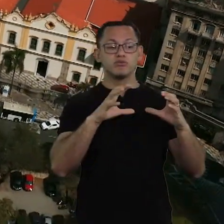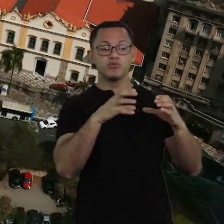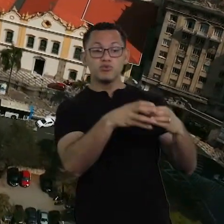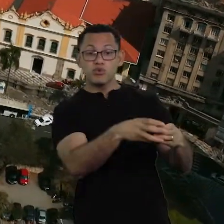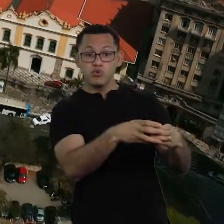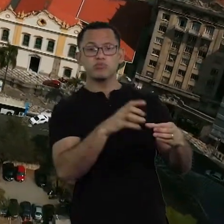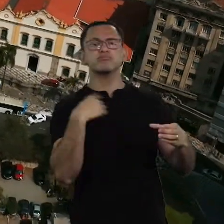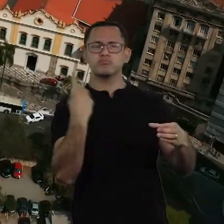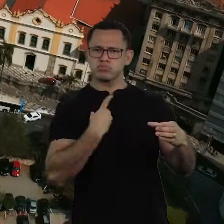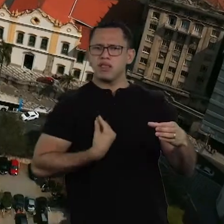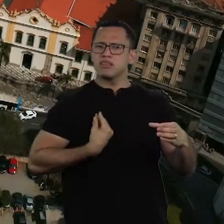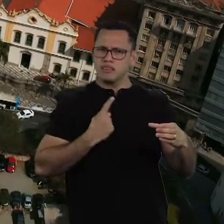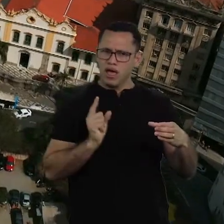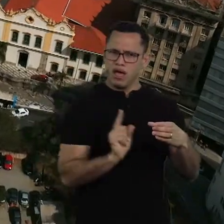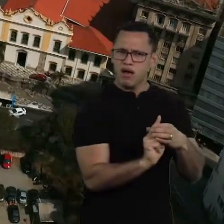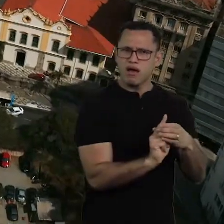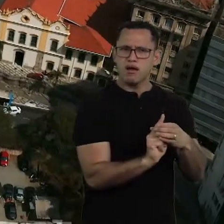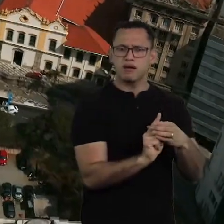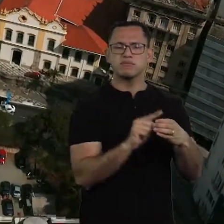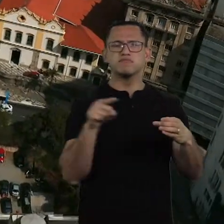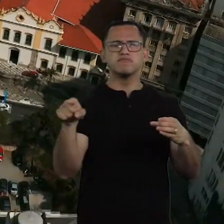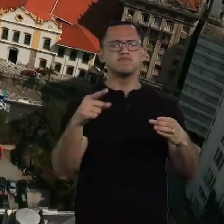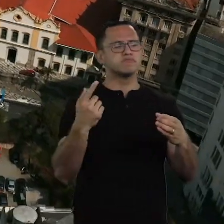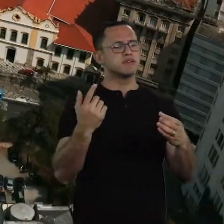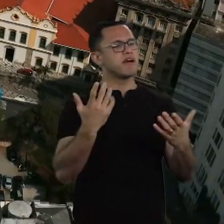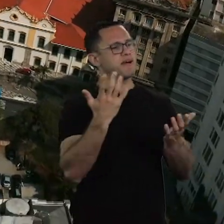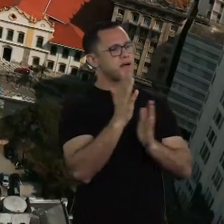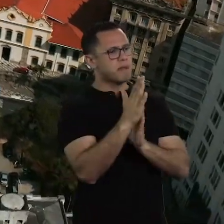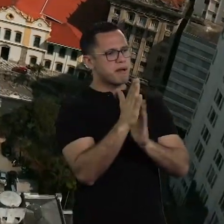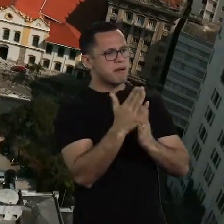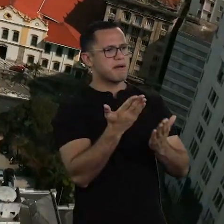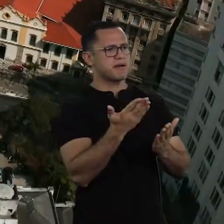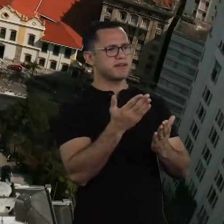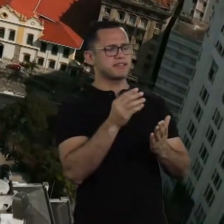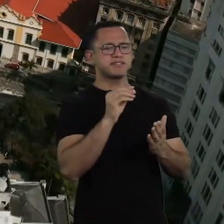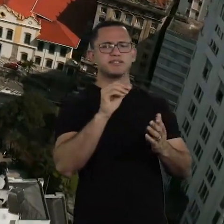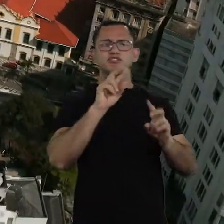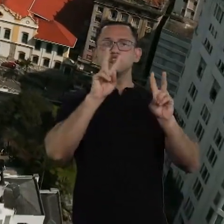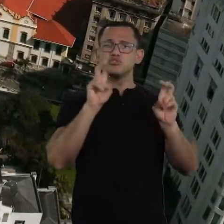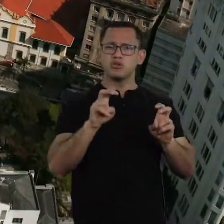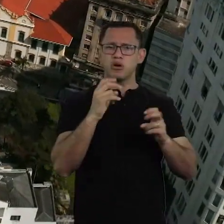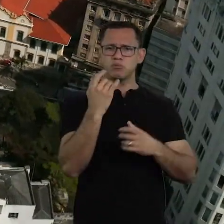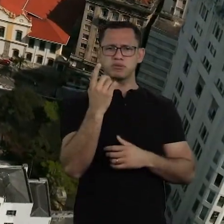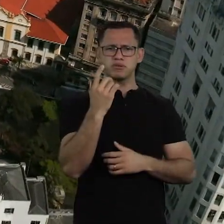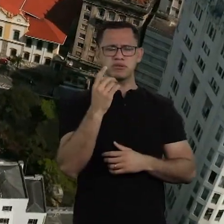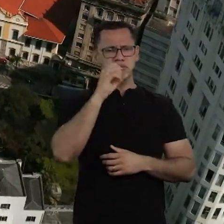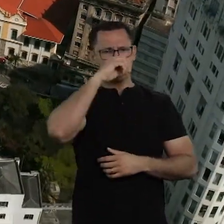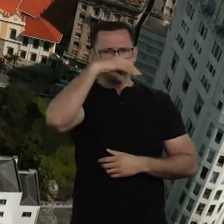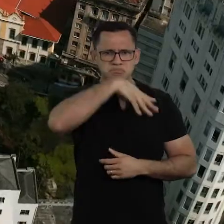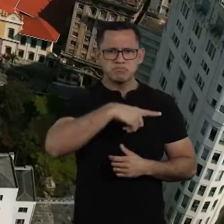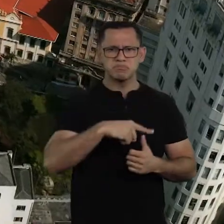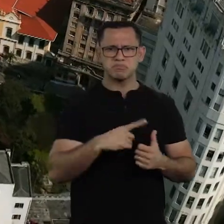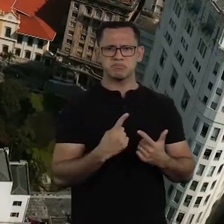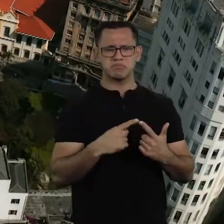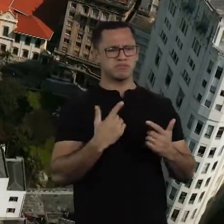praises ignorance, insolence, indifference, insensitivity